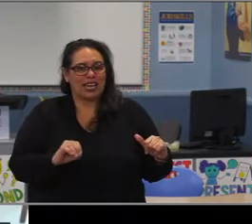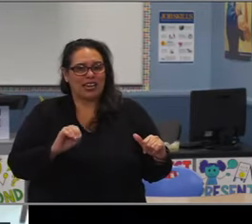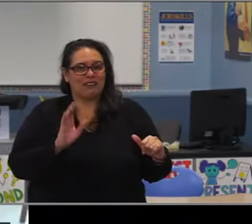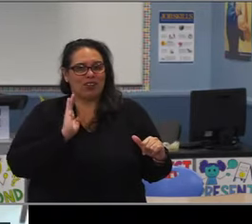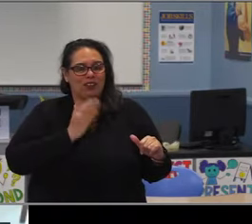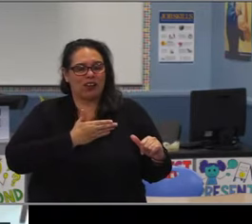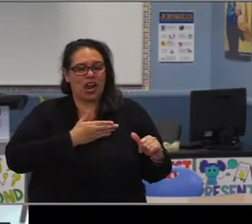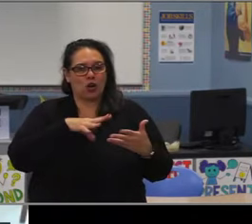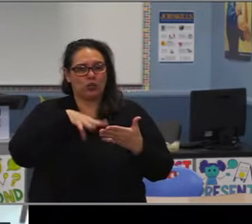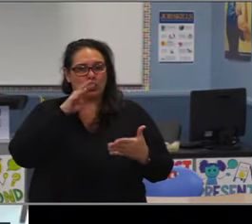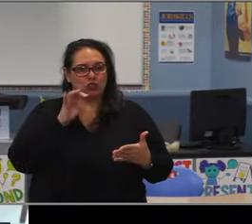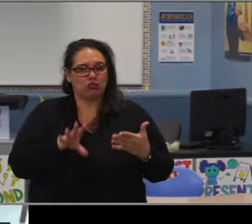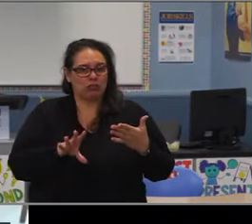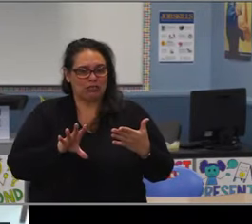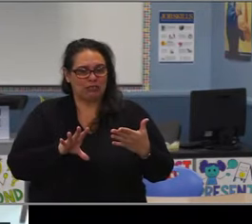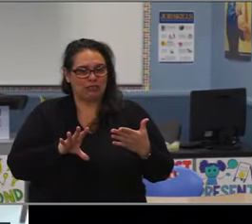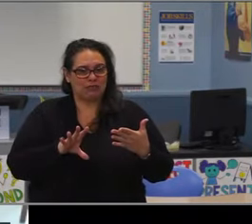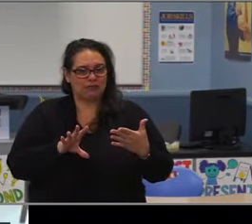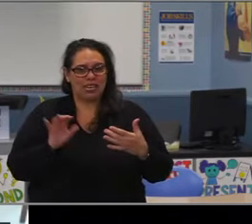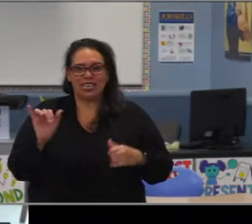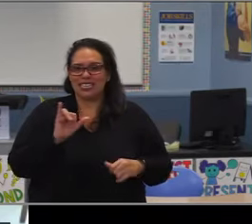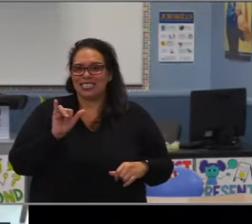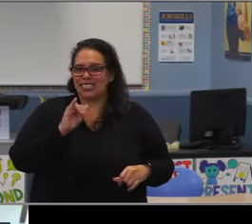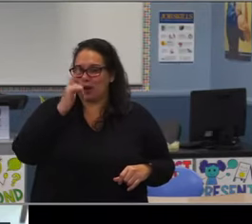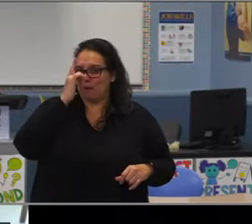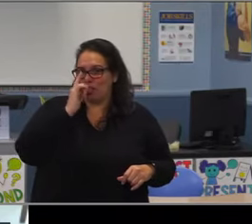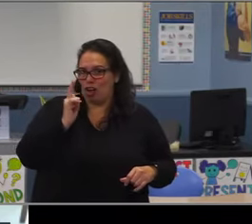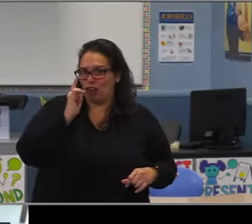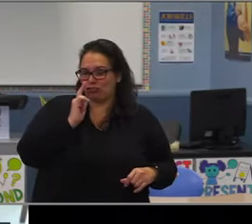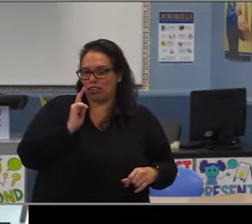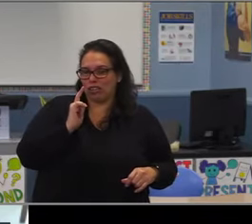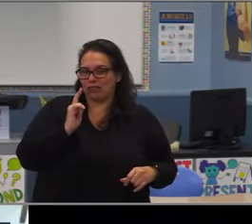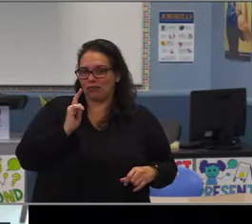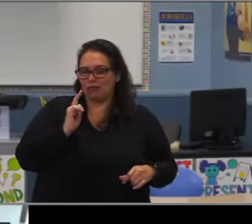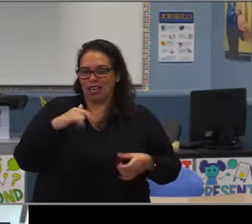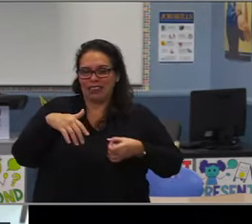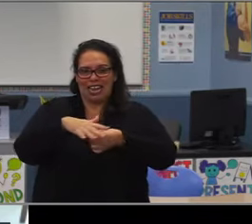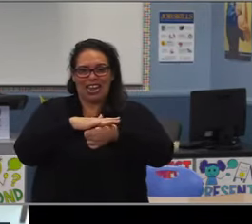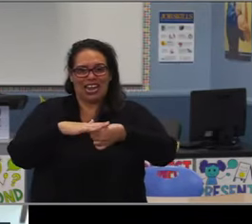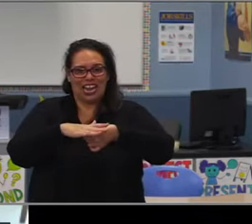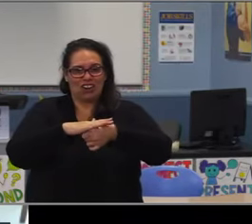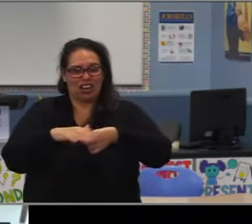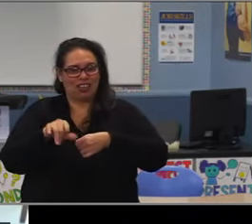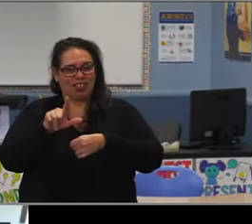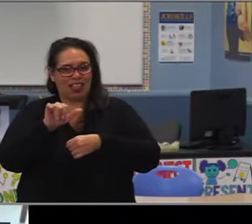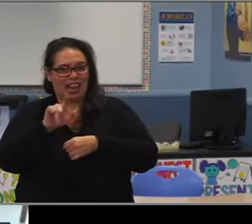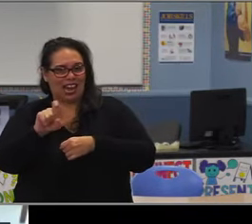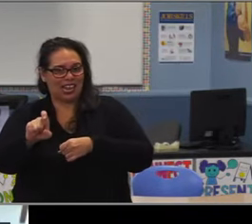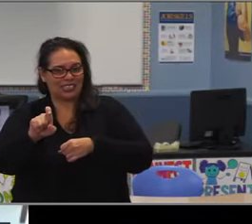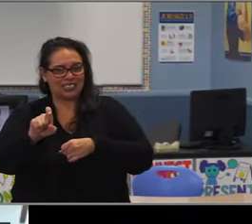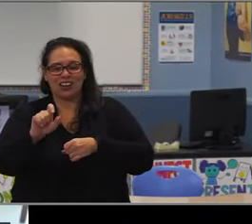including several schools where the percentage wasn't above 80 or 90%.